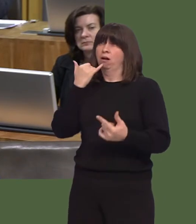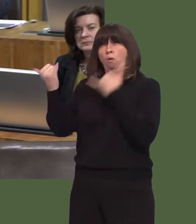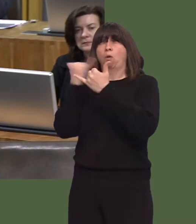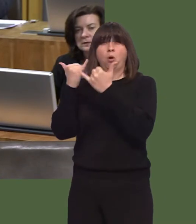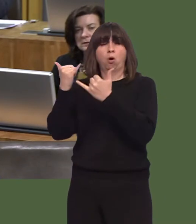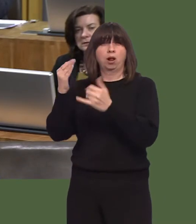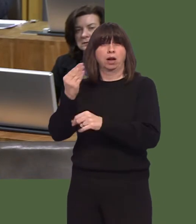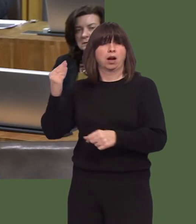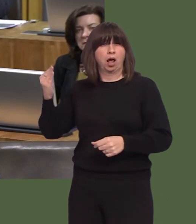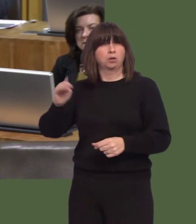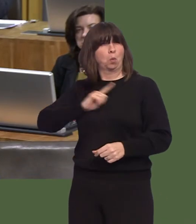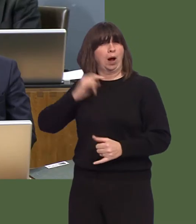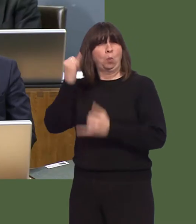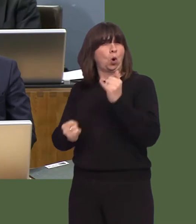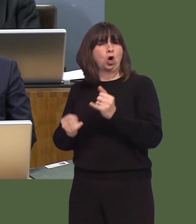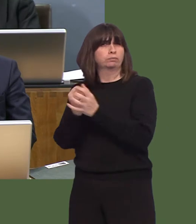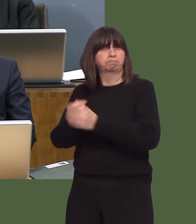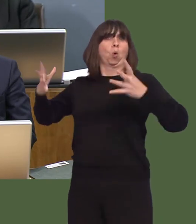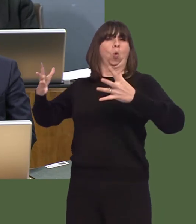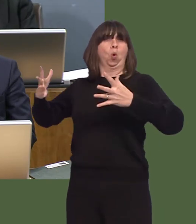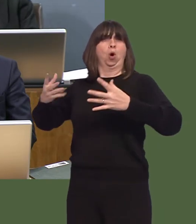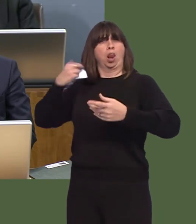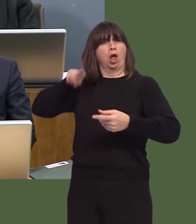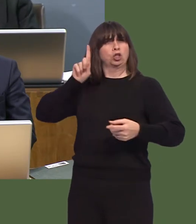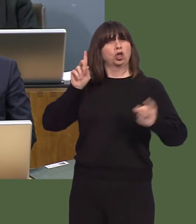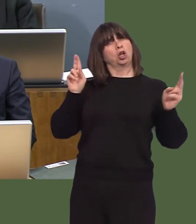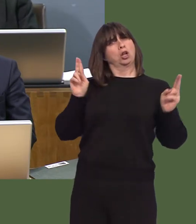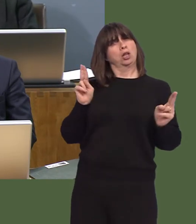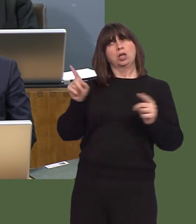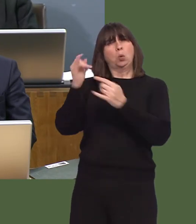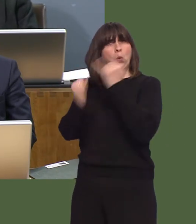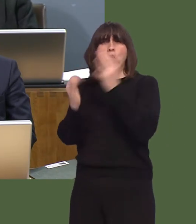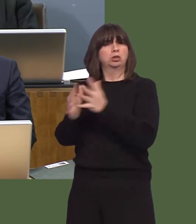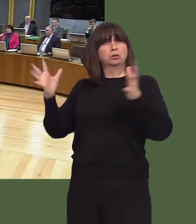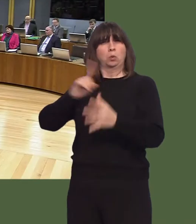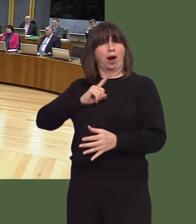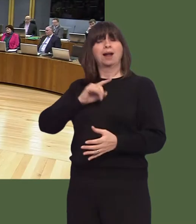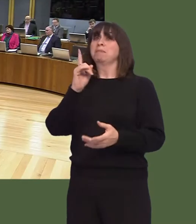example, compared to last year. Despite the great pressure that was placed on the health service, staff were still able